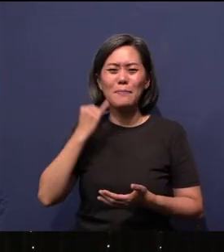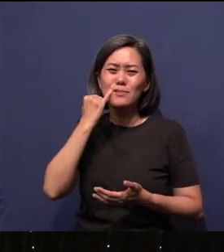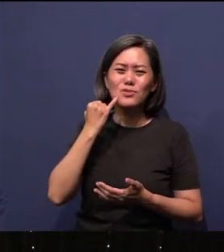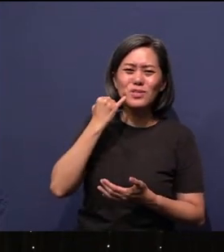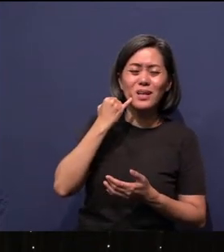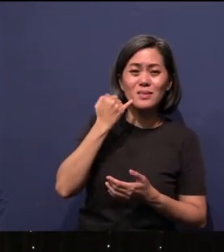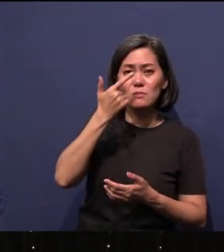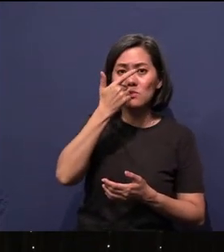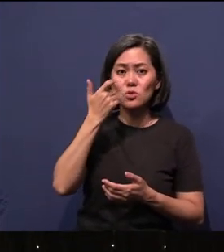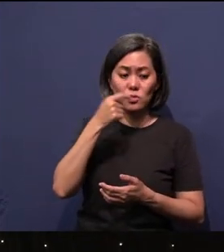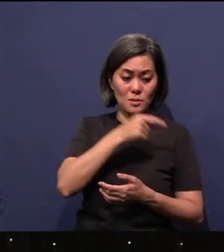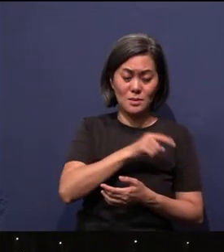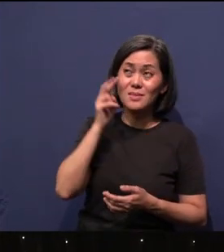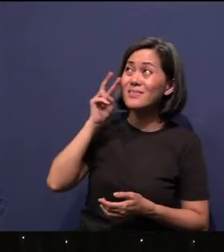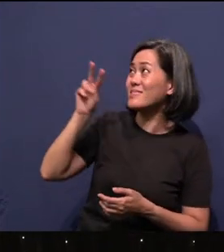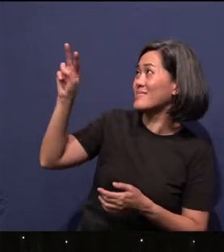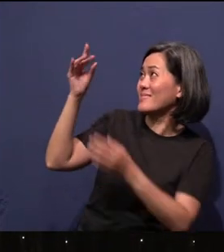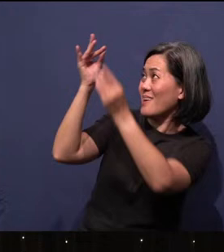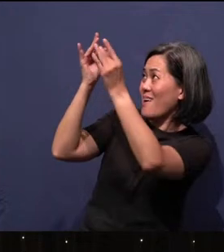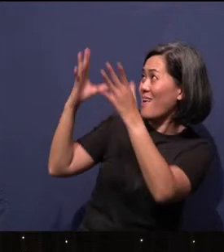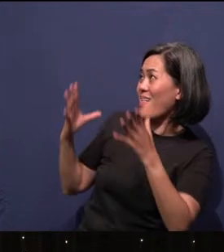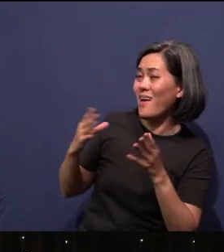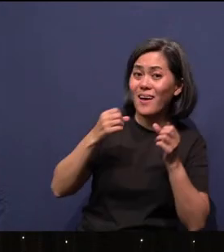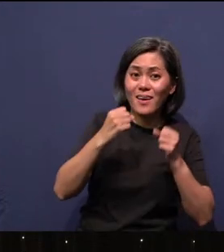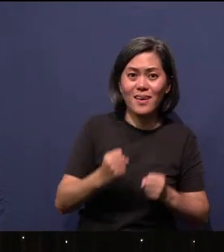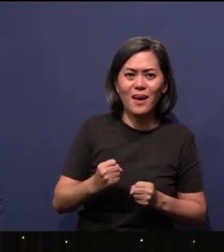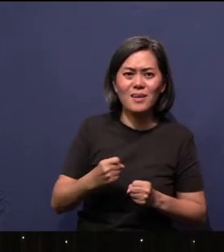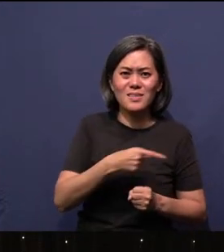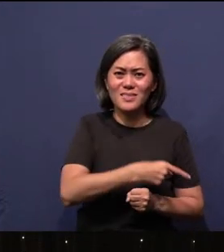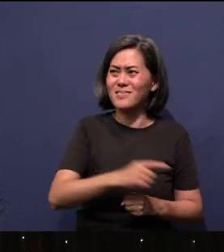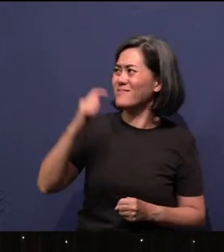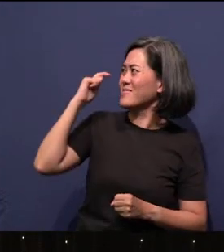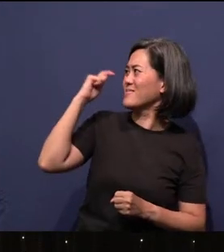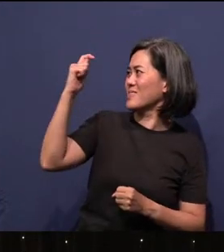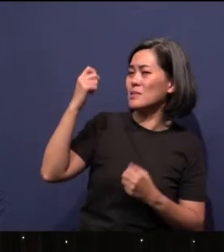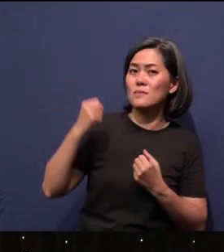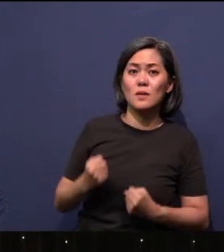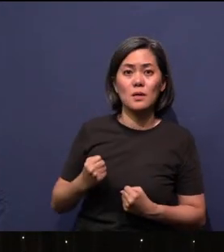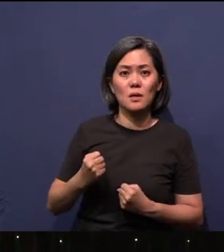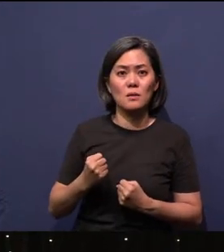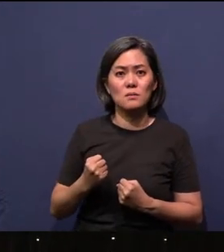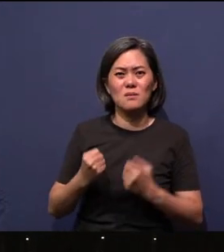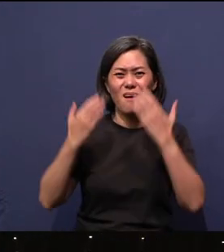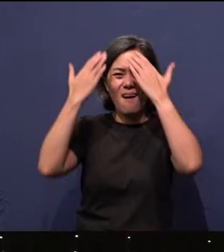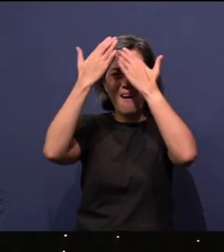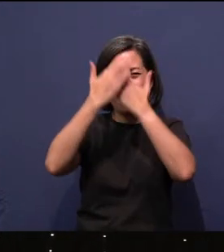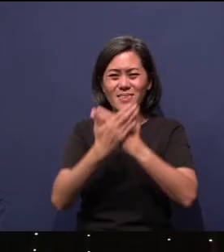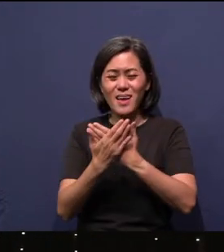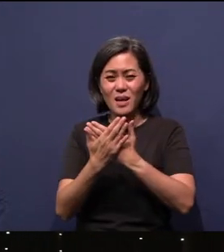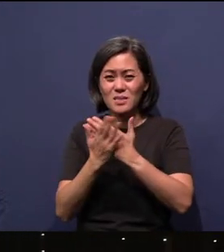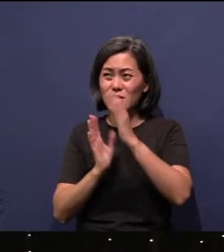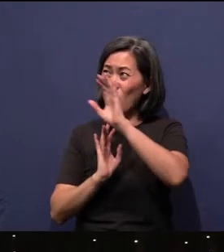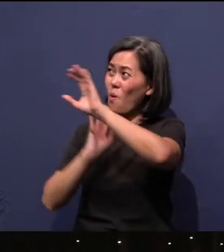the light, because he can testify that the darkness has not overcome it. But isn't